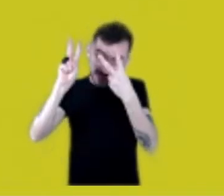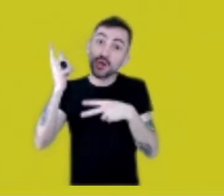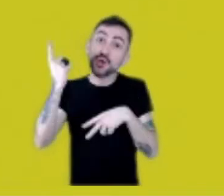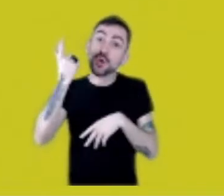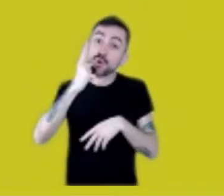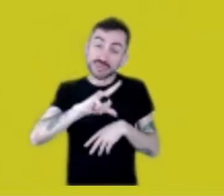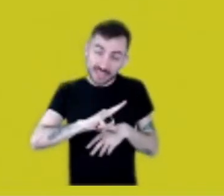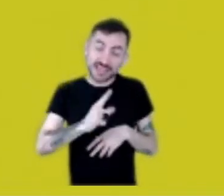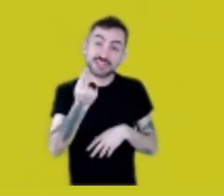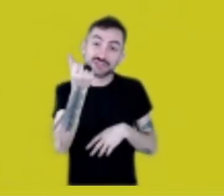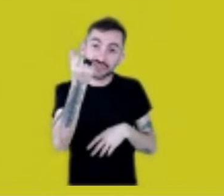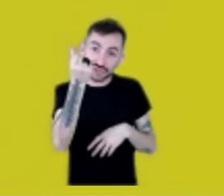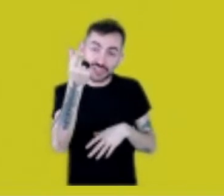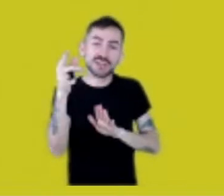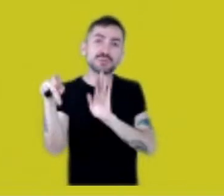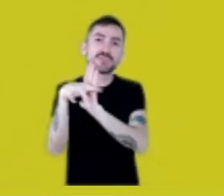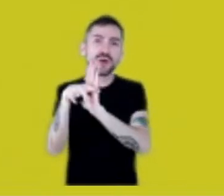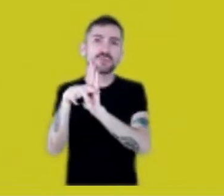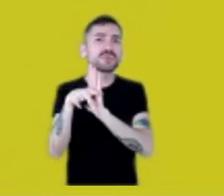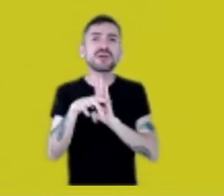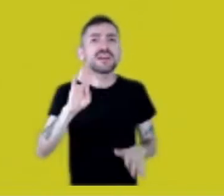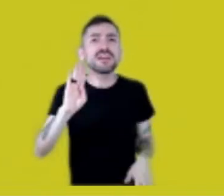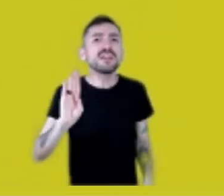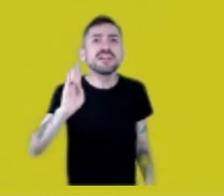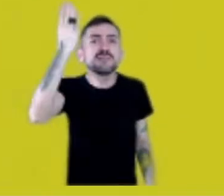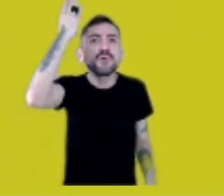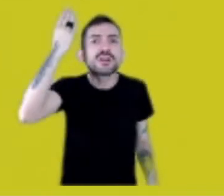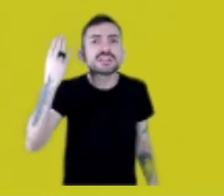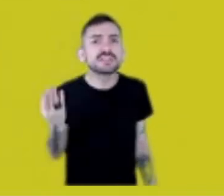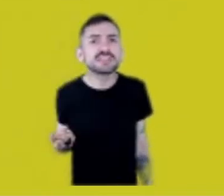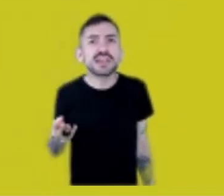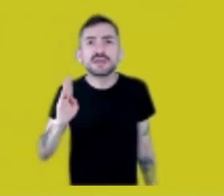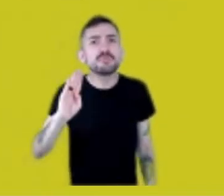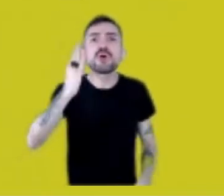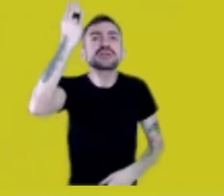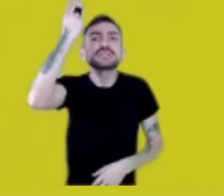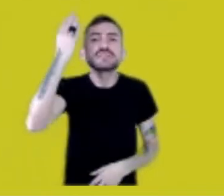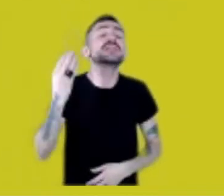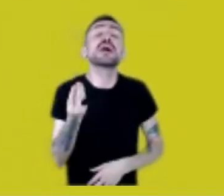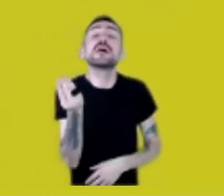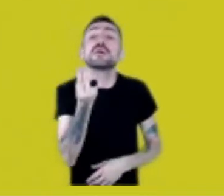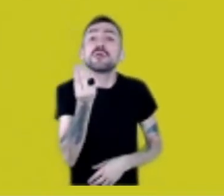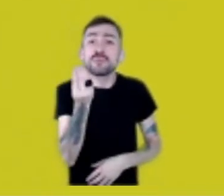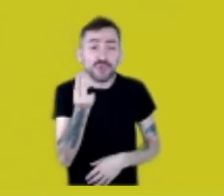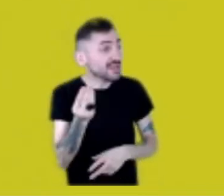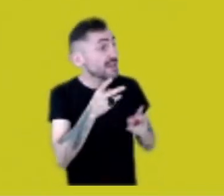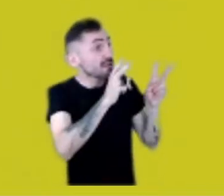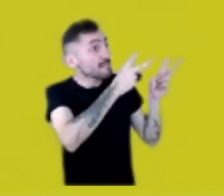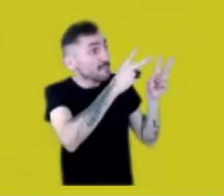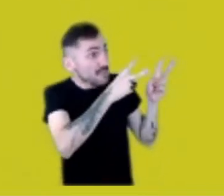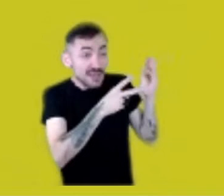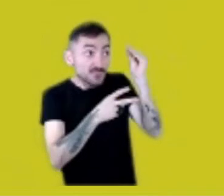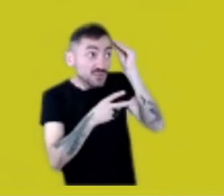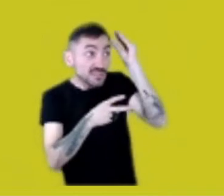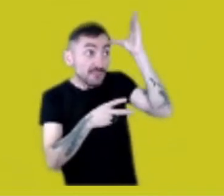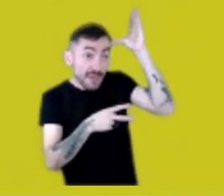So they’re being hypocrites, actually, when they appropriate our knowledge,